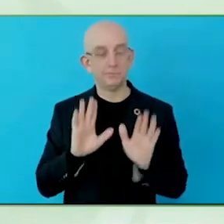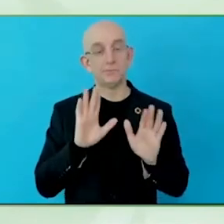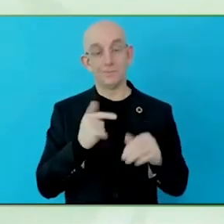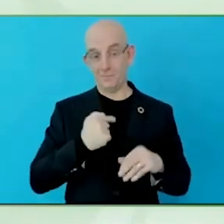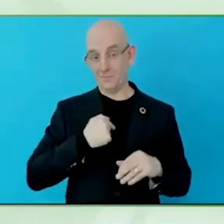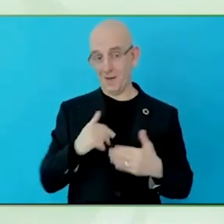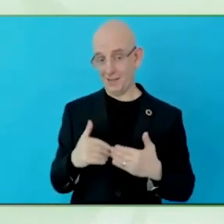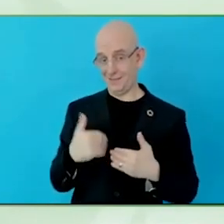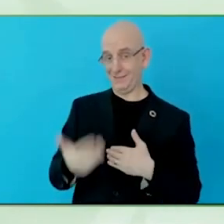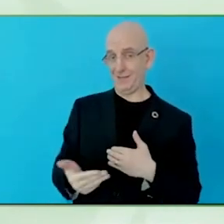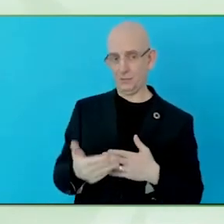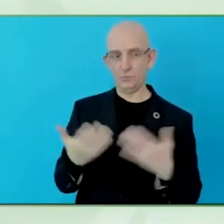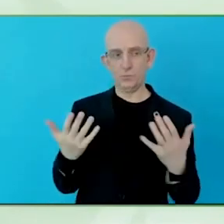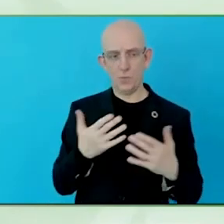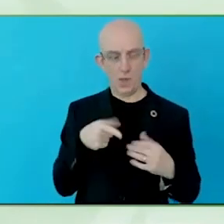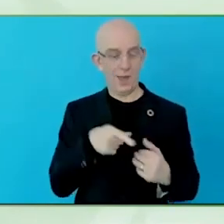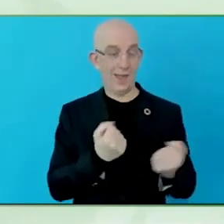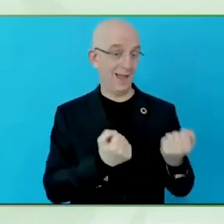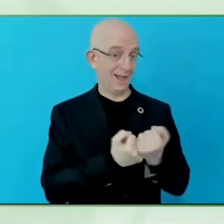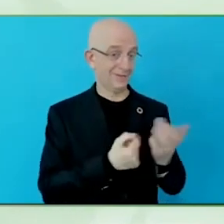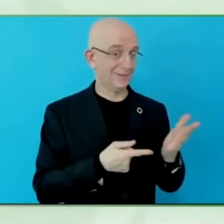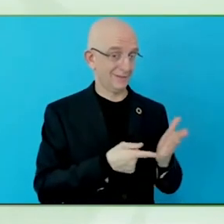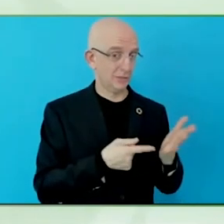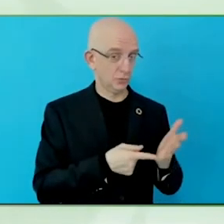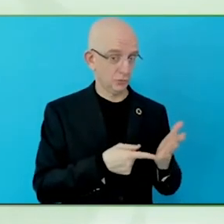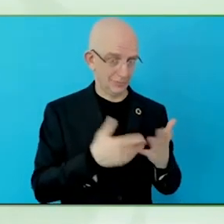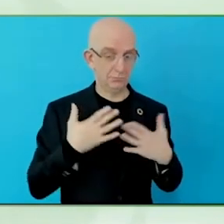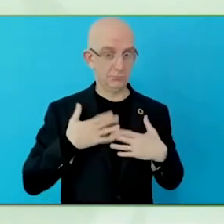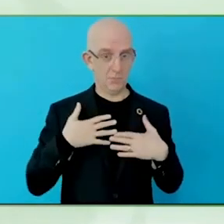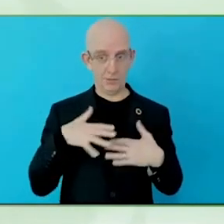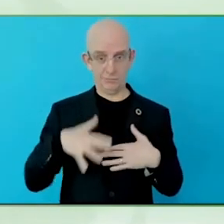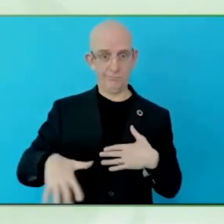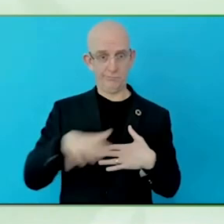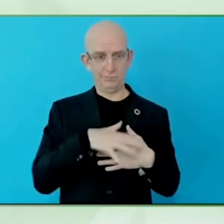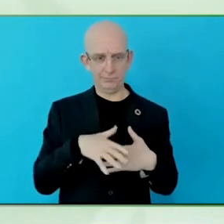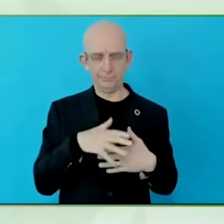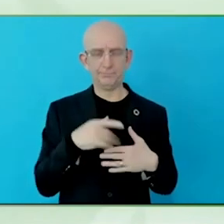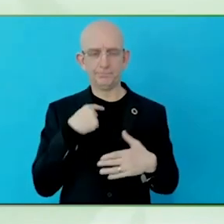It is just in the hands of one or two organisations or bodies.